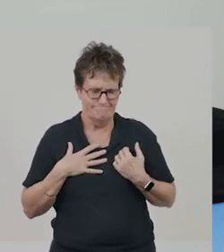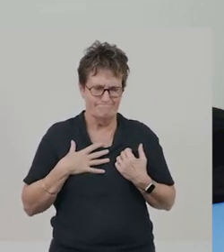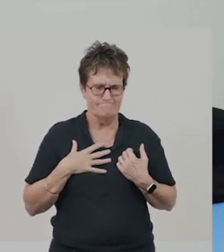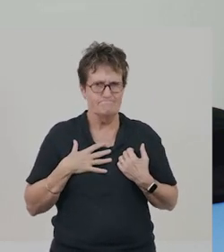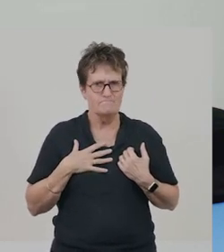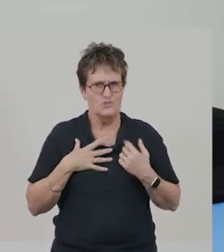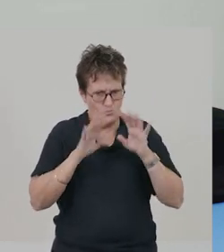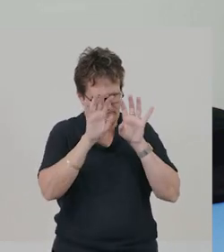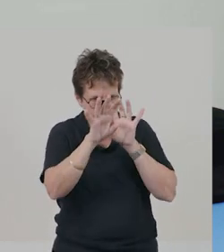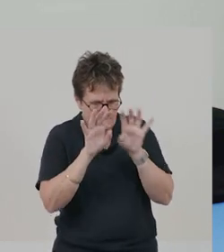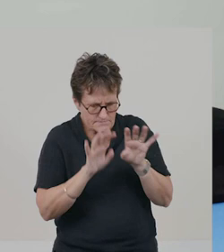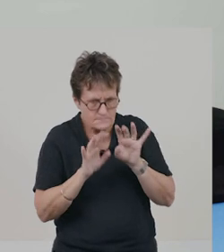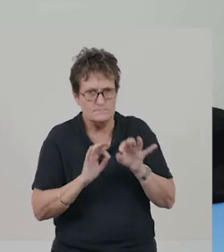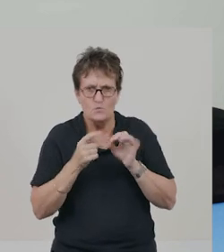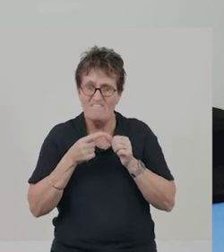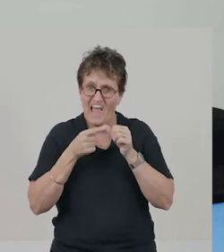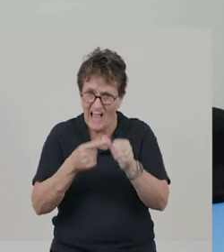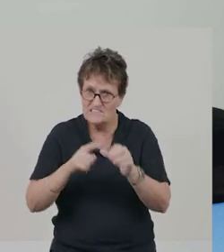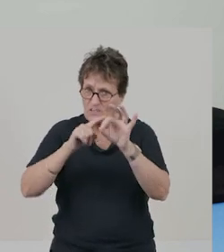So we've answered our scientific question.